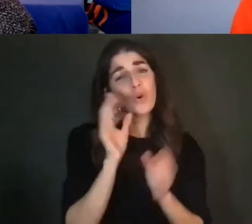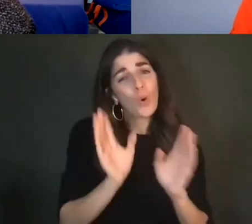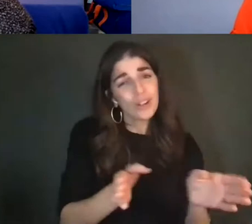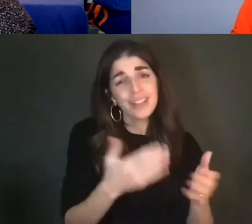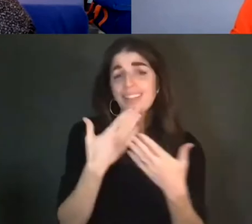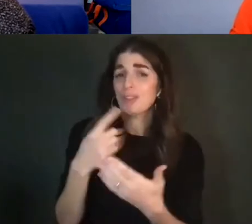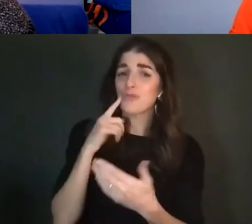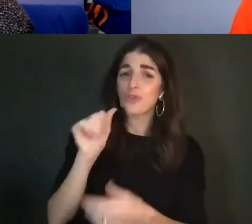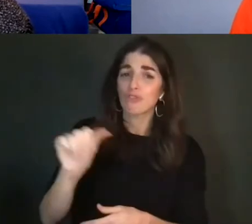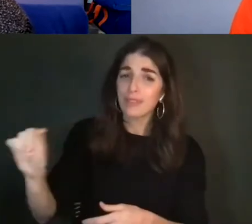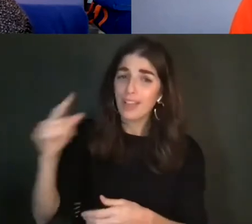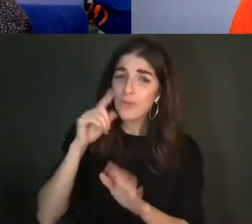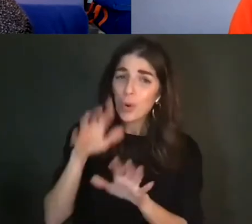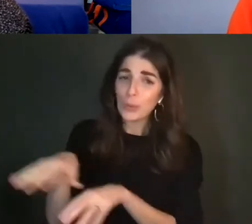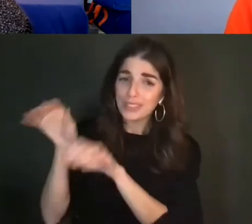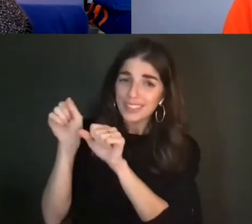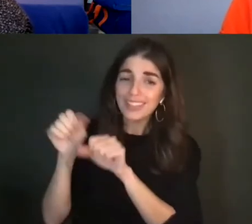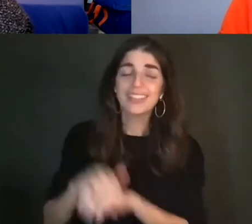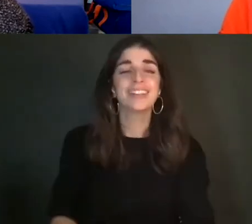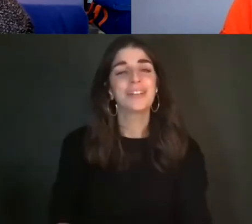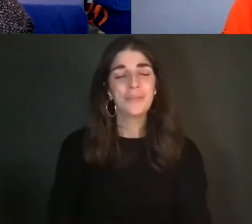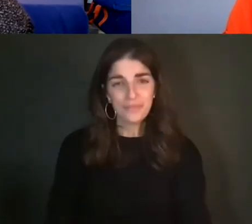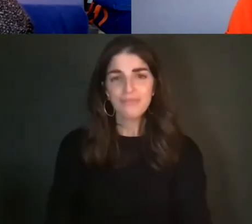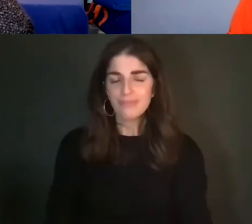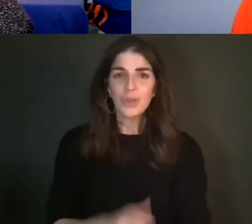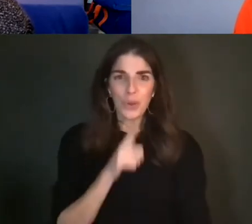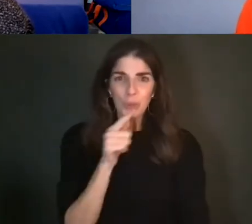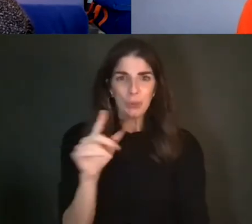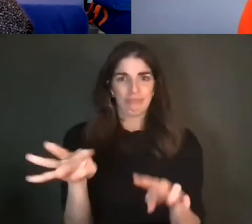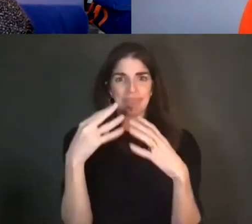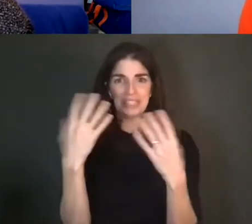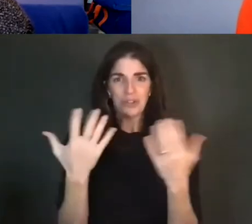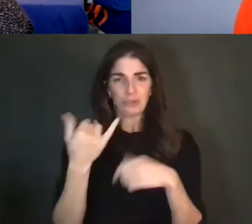and to all of those of you who are here. It's really a gift to be together in this virtual